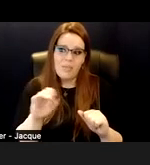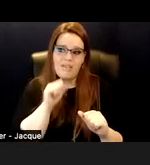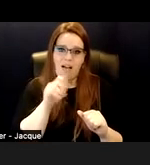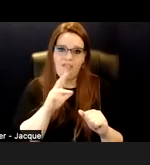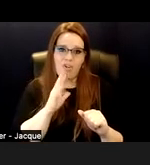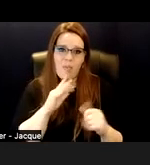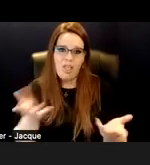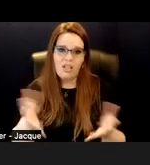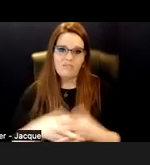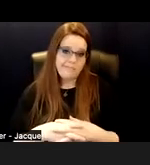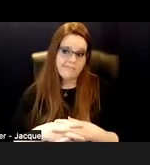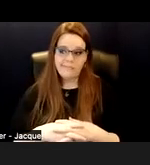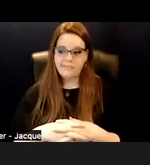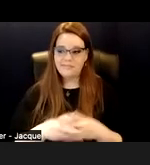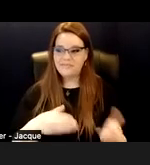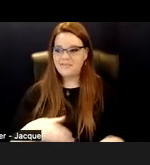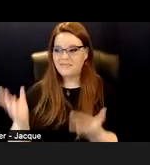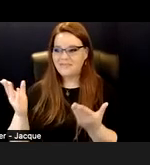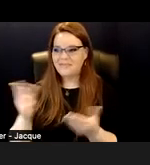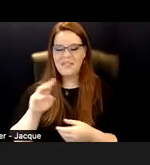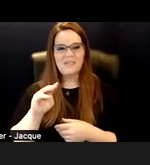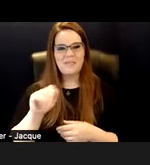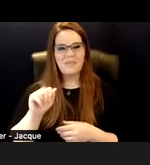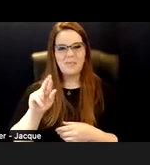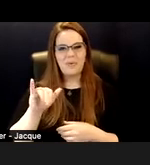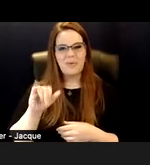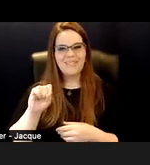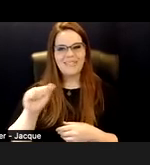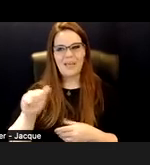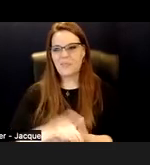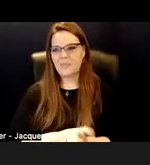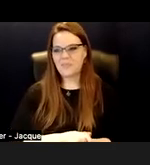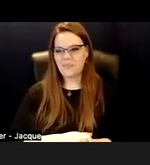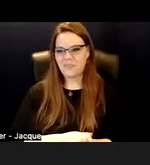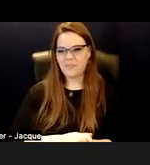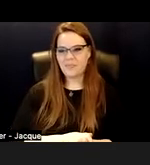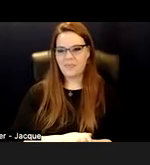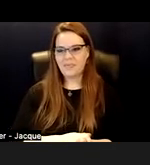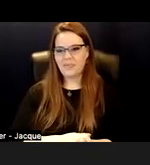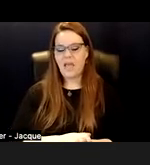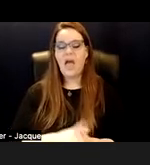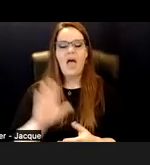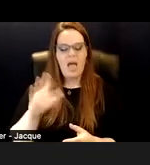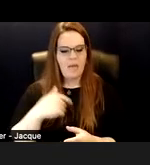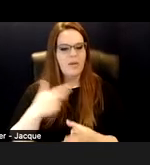And here we are, back to Marisa. OK. So I'm going to briefly talk about universal design,